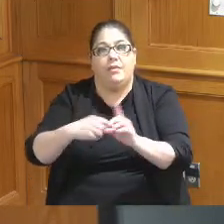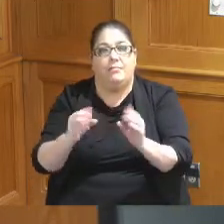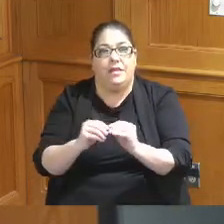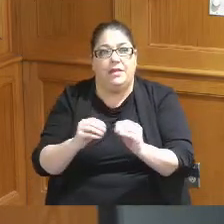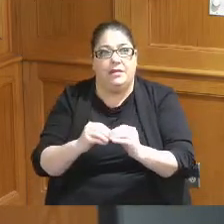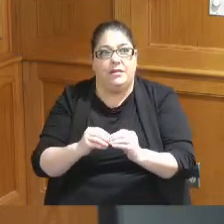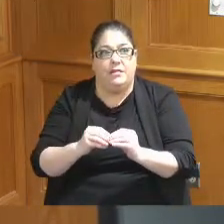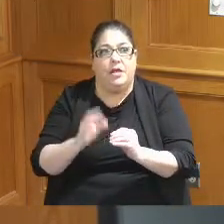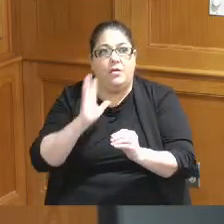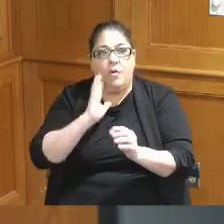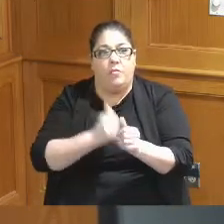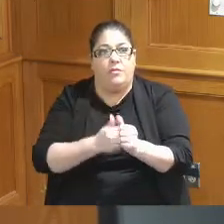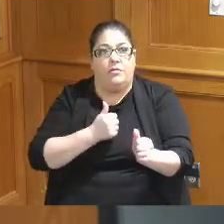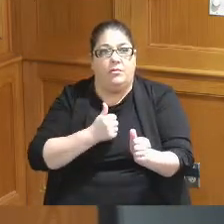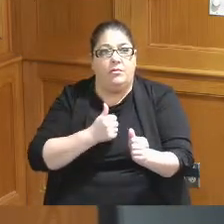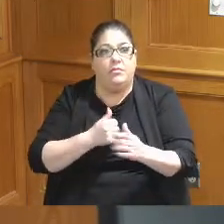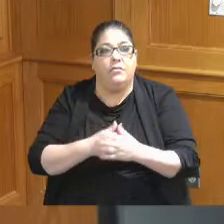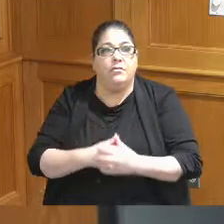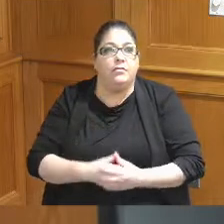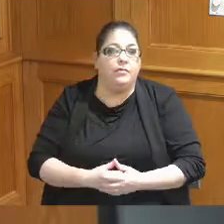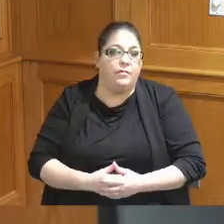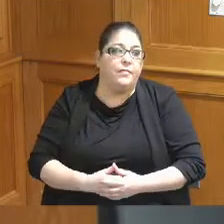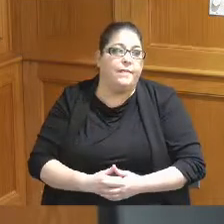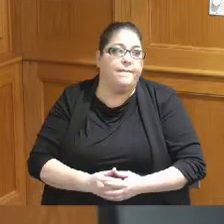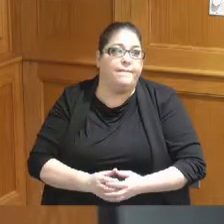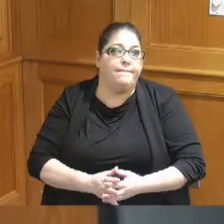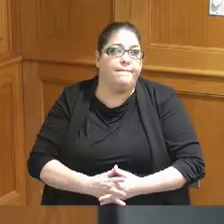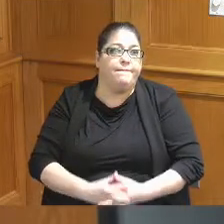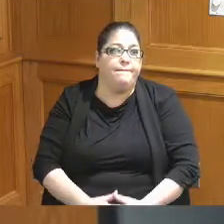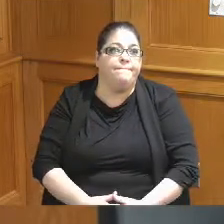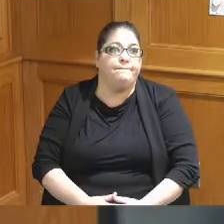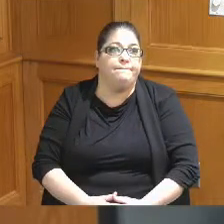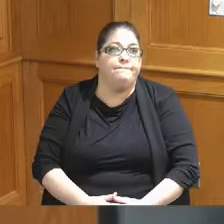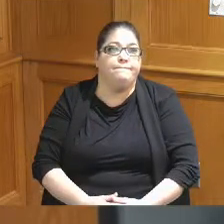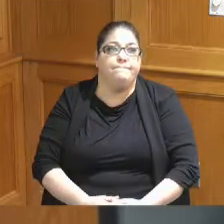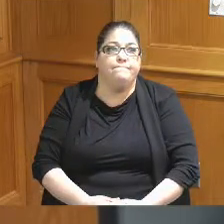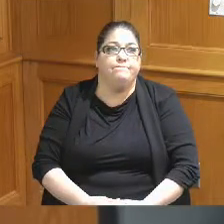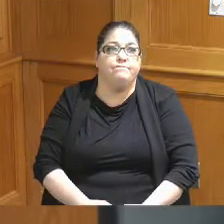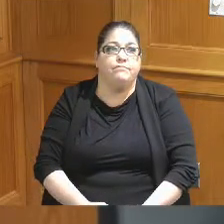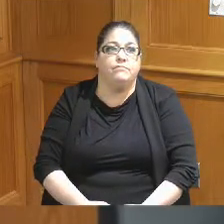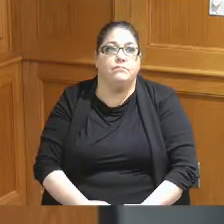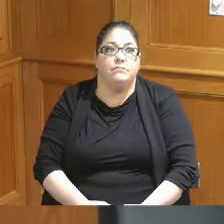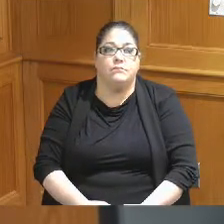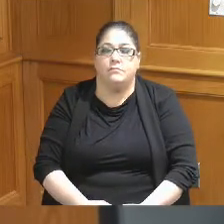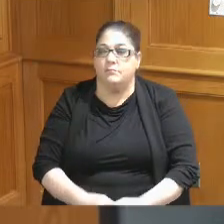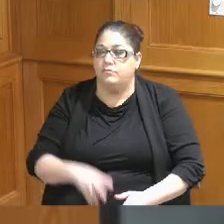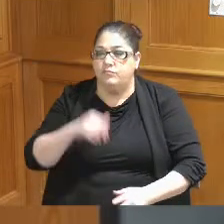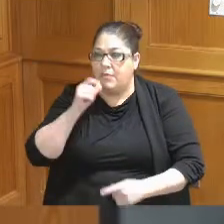know we're behind because we this is we had we did not have monthly meetings on this but I do want to